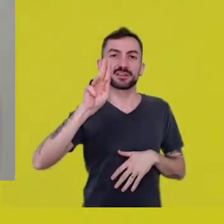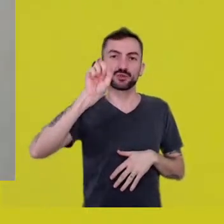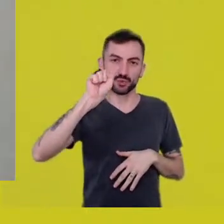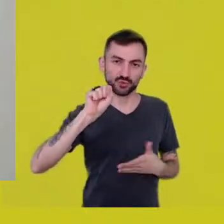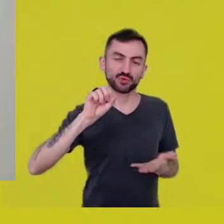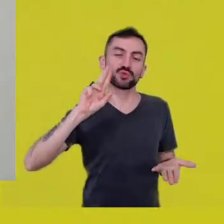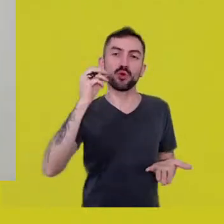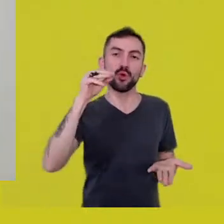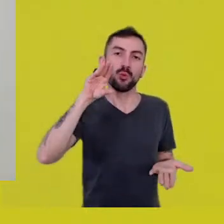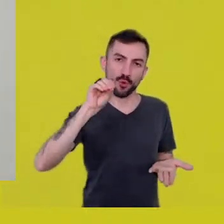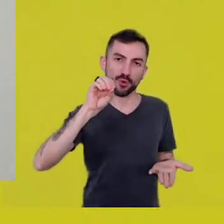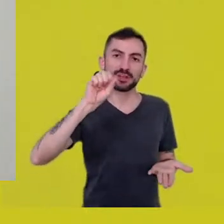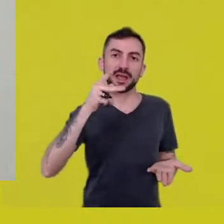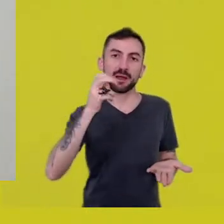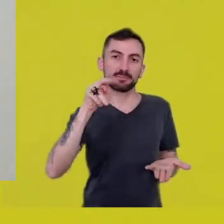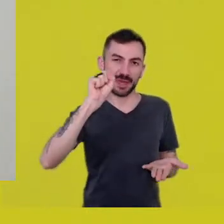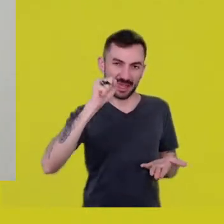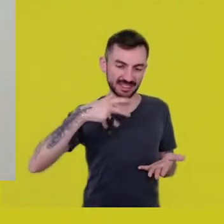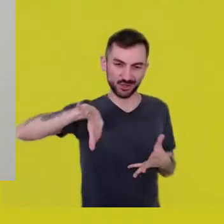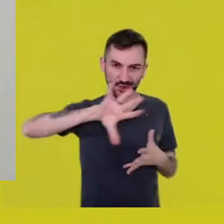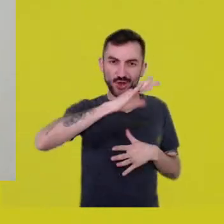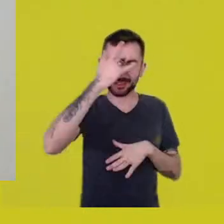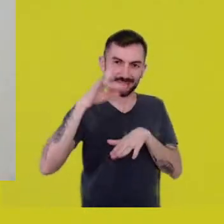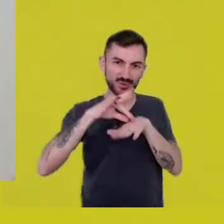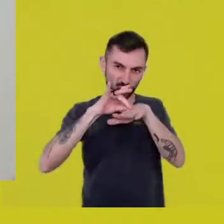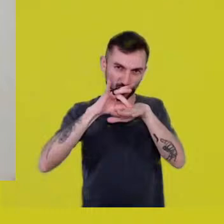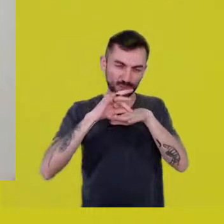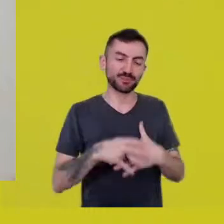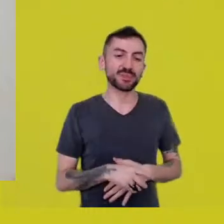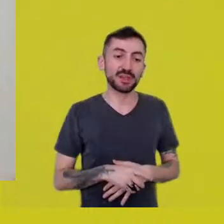But with the memory that we are earth.